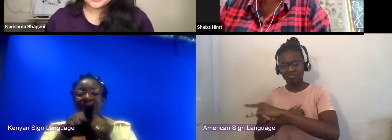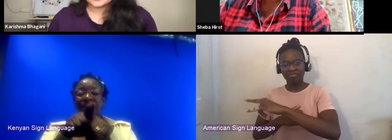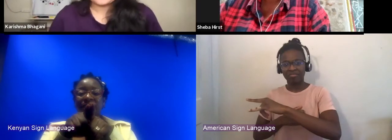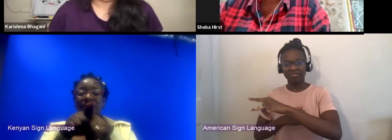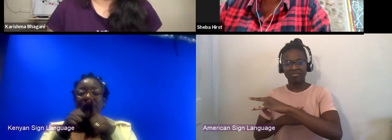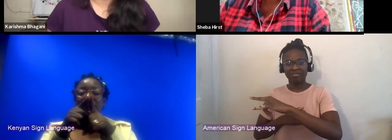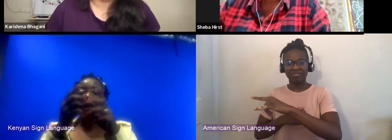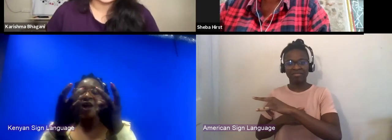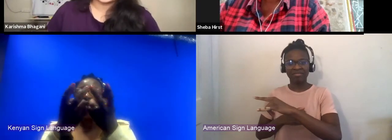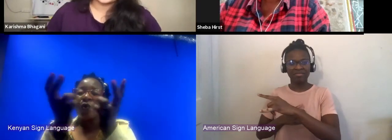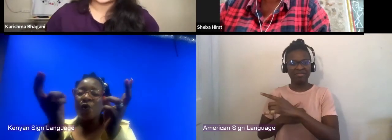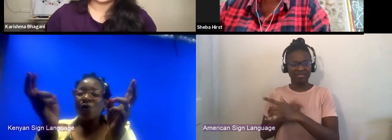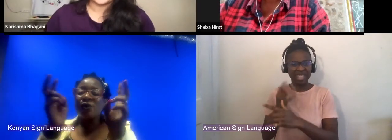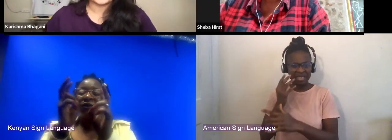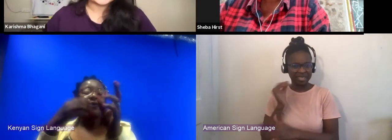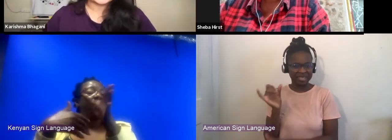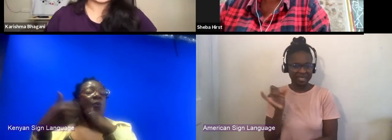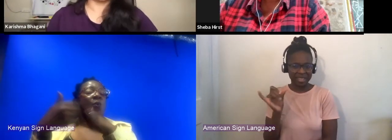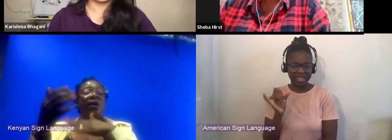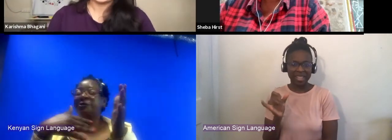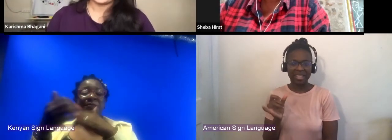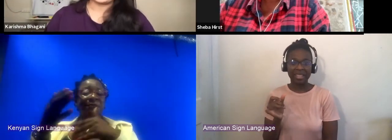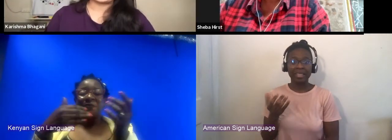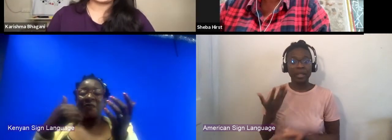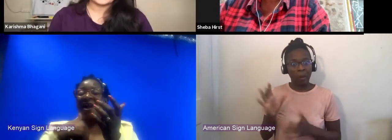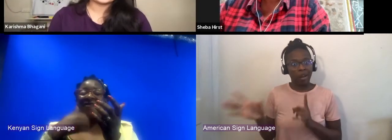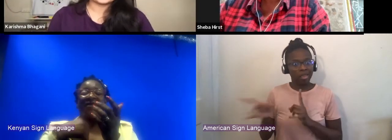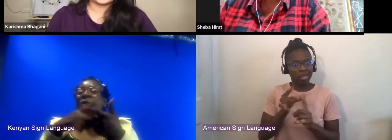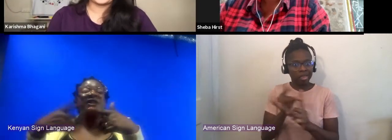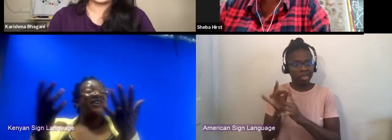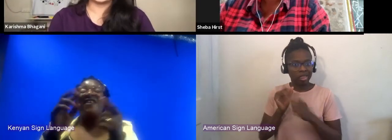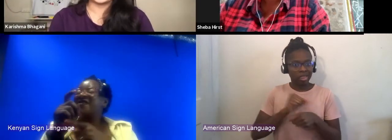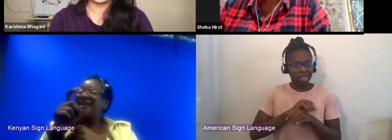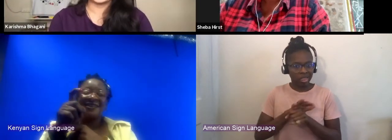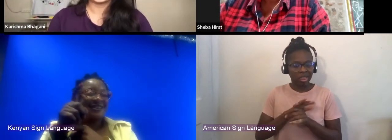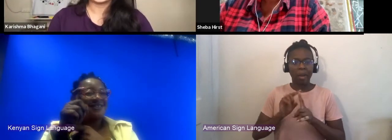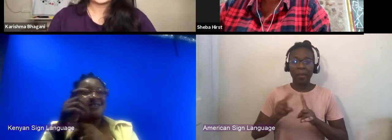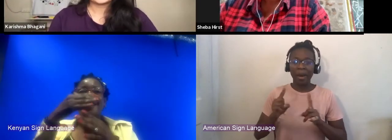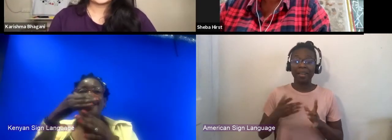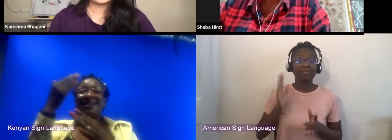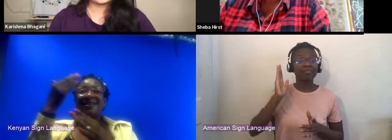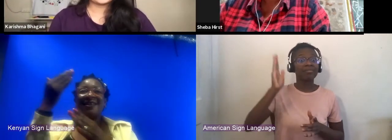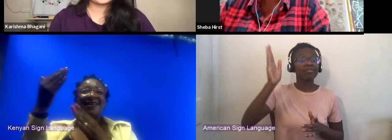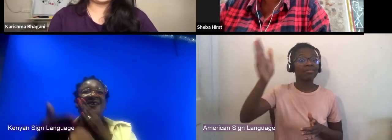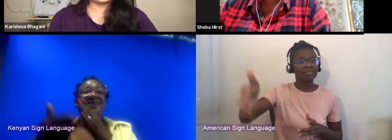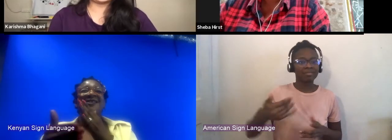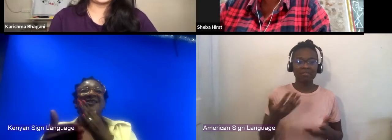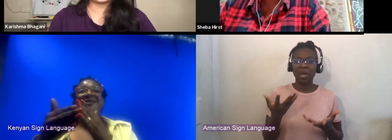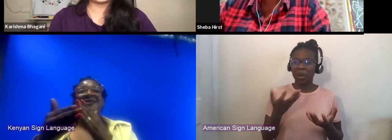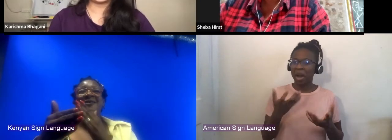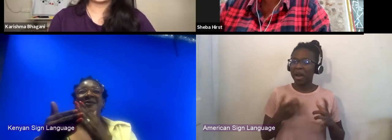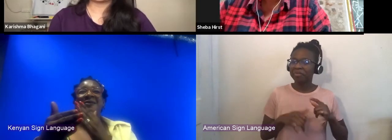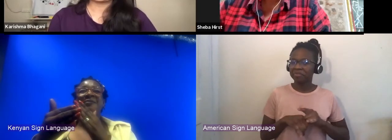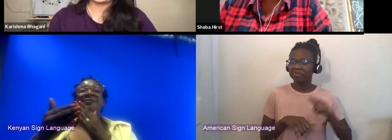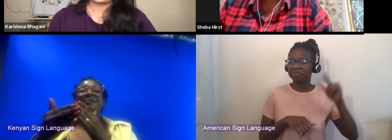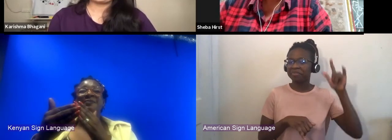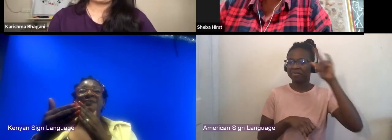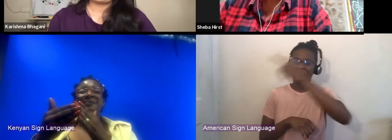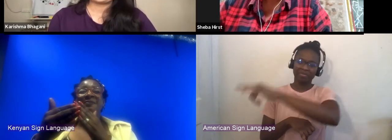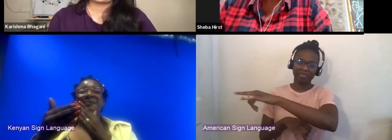without catching whatever virus (chuckles) are in the air. Exactly. Exactly. Yeah.